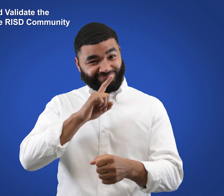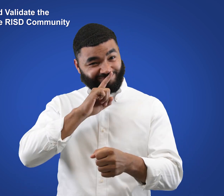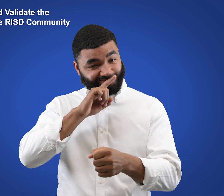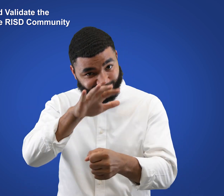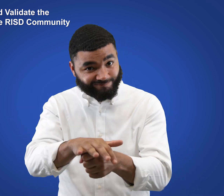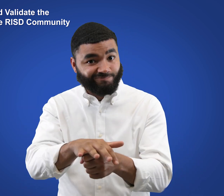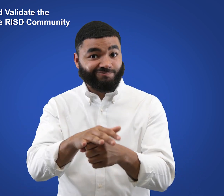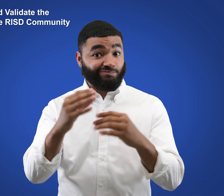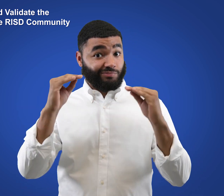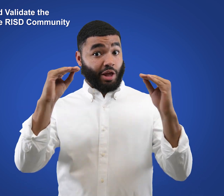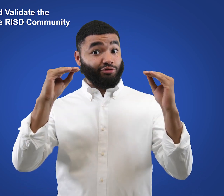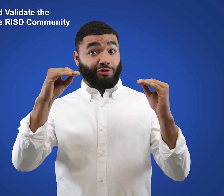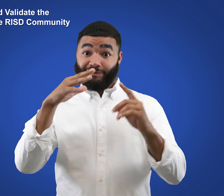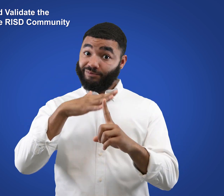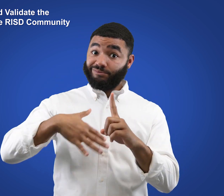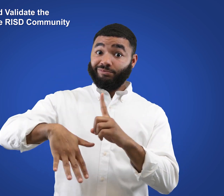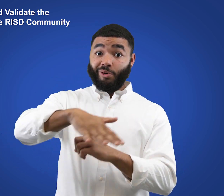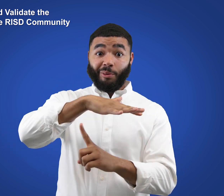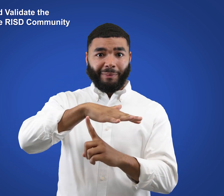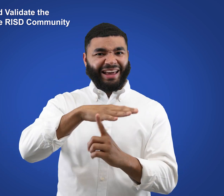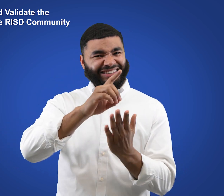Proactively ensure that the educational environment